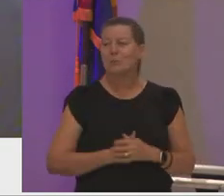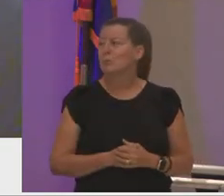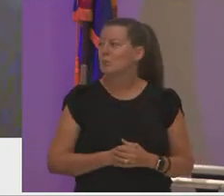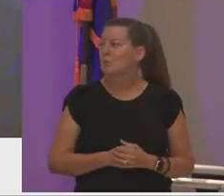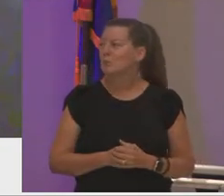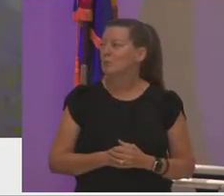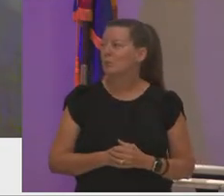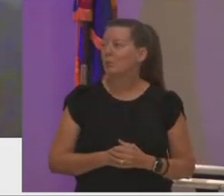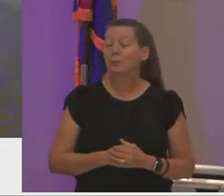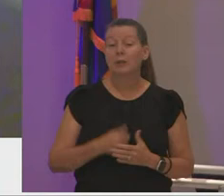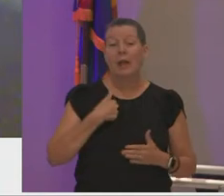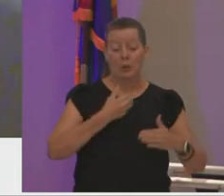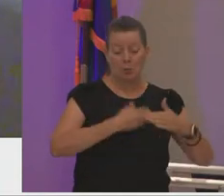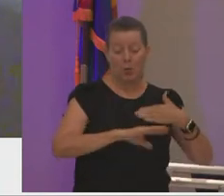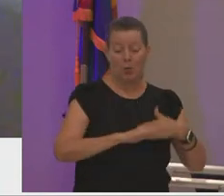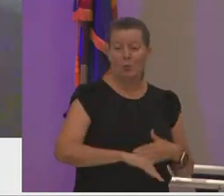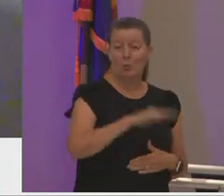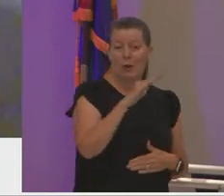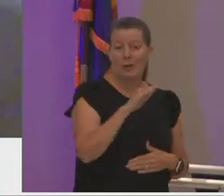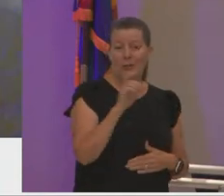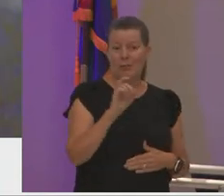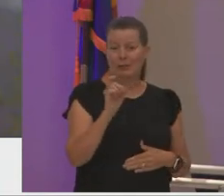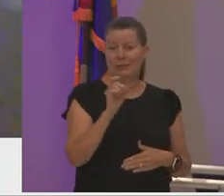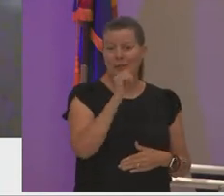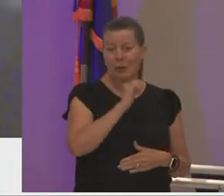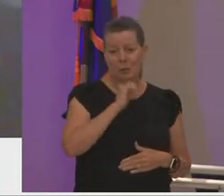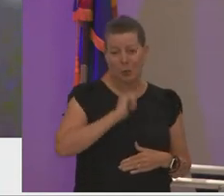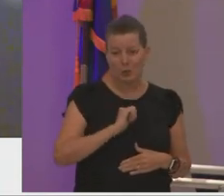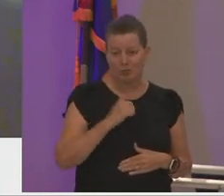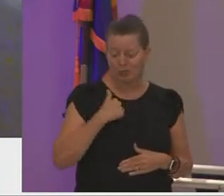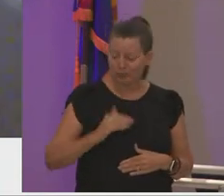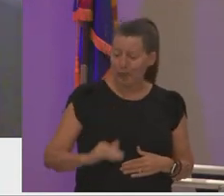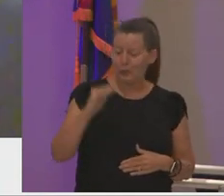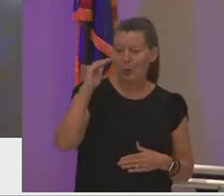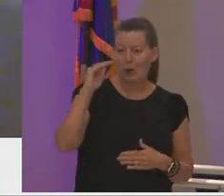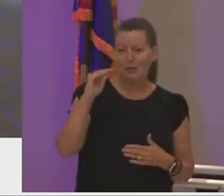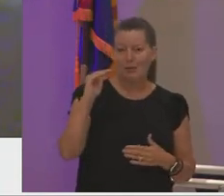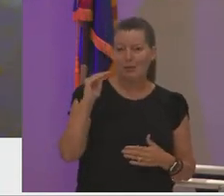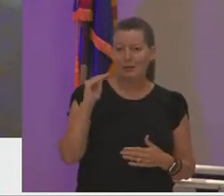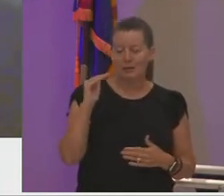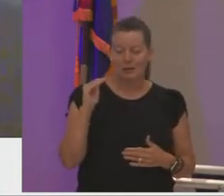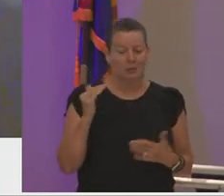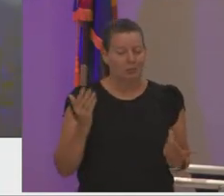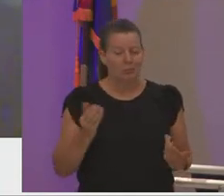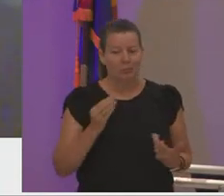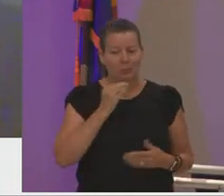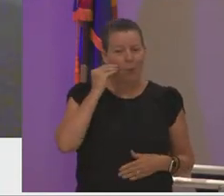i was born and raised in phoenix arizona i grew up in a broken home bouncing back and forth